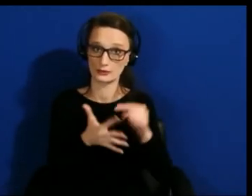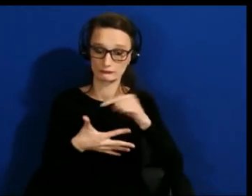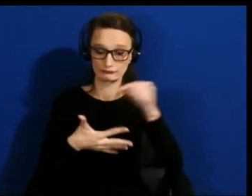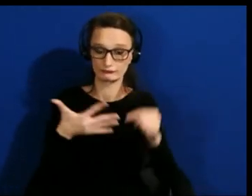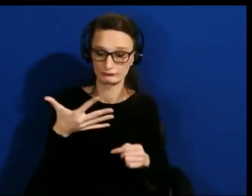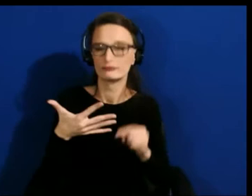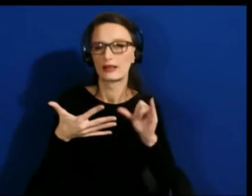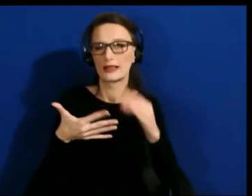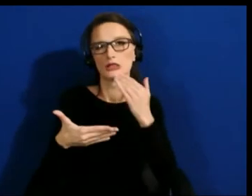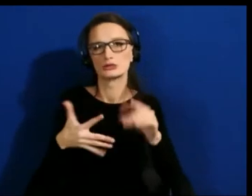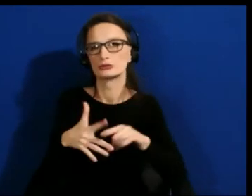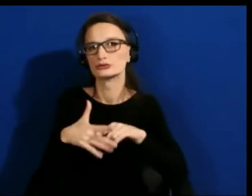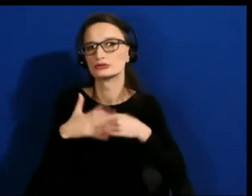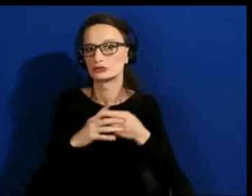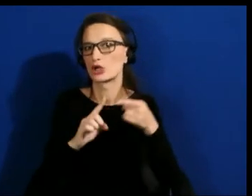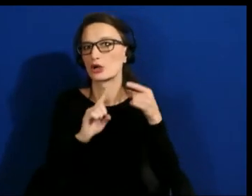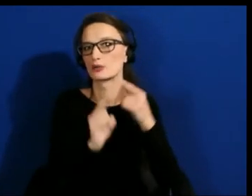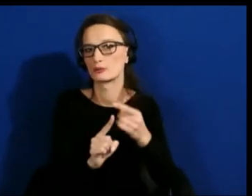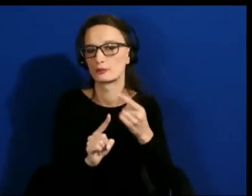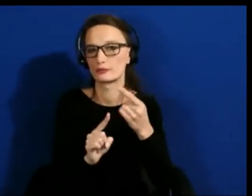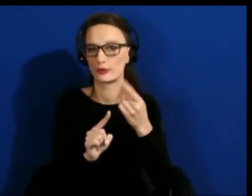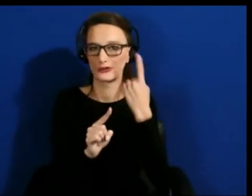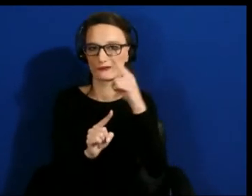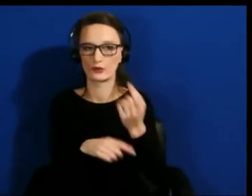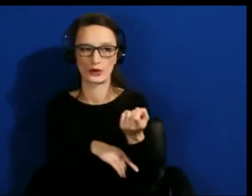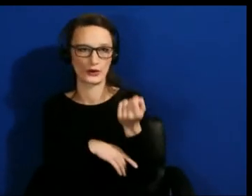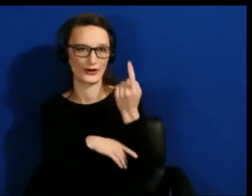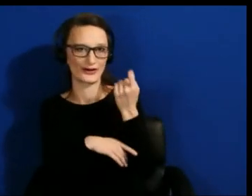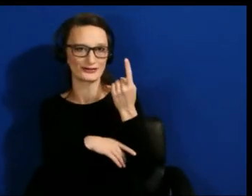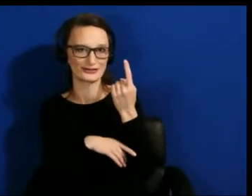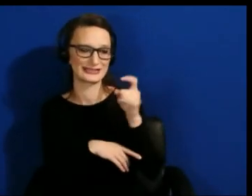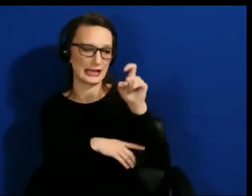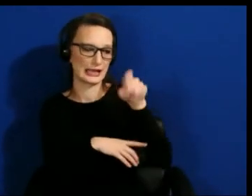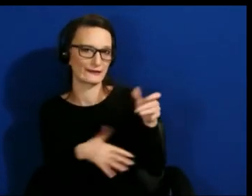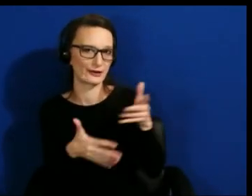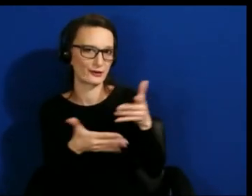to understanding what's needed for the XR space.